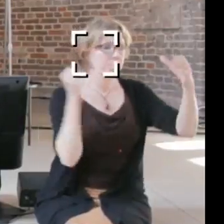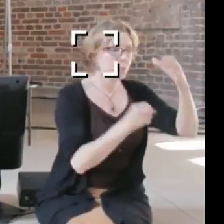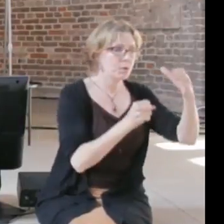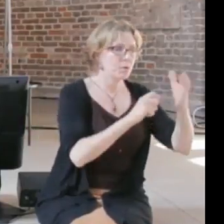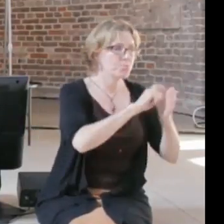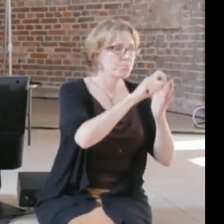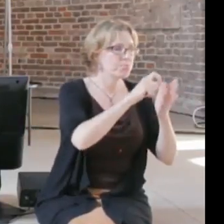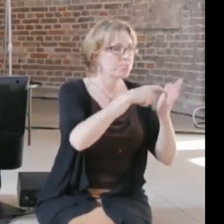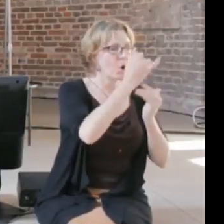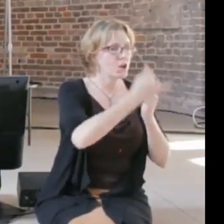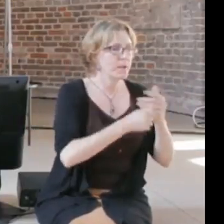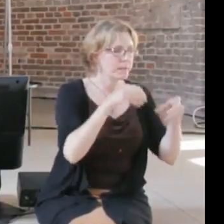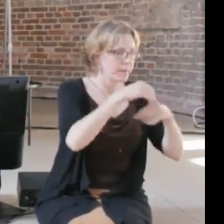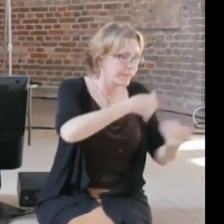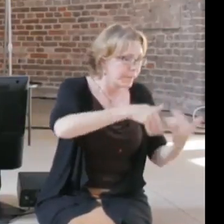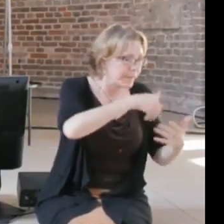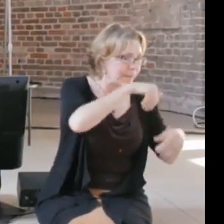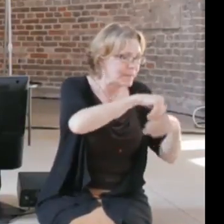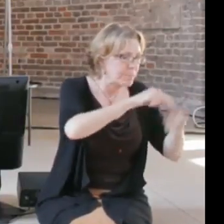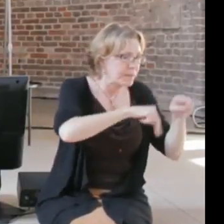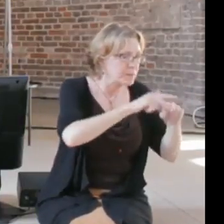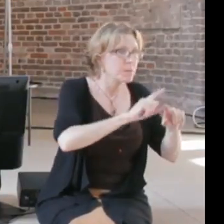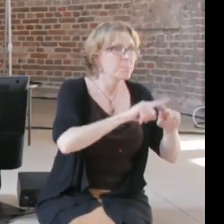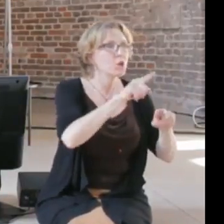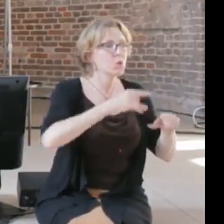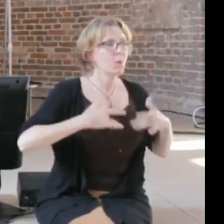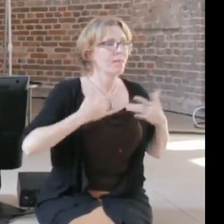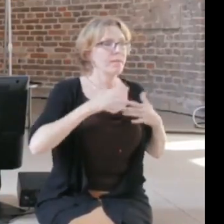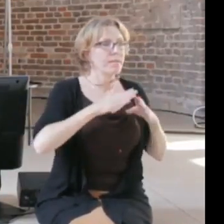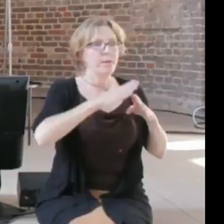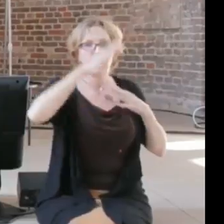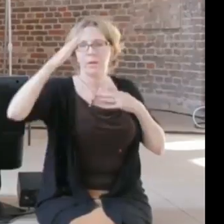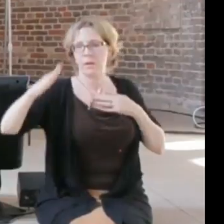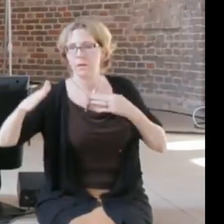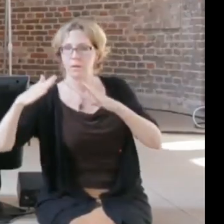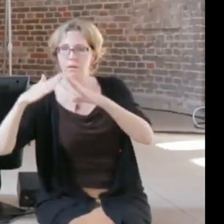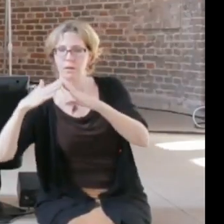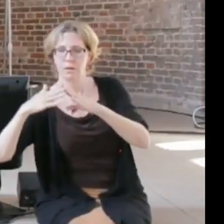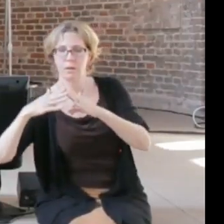you don't know that something happens you wouldn't look at the proposal and maybe intervene,